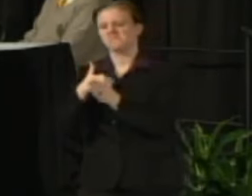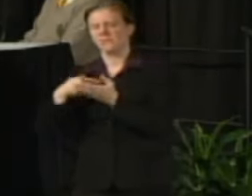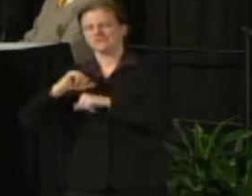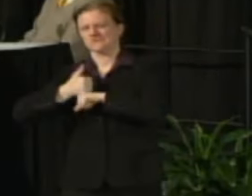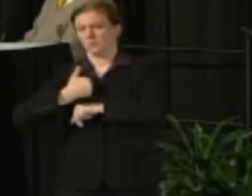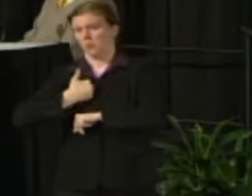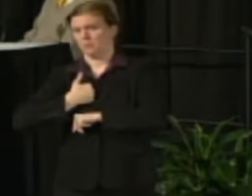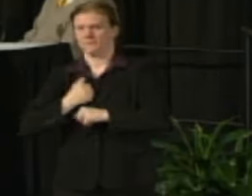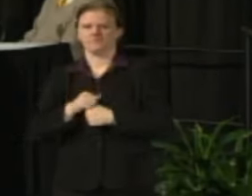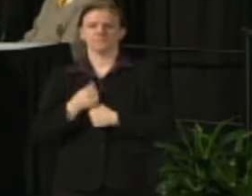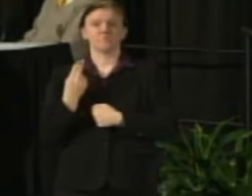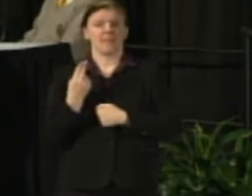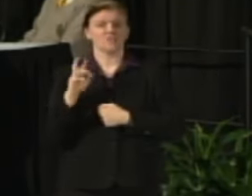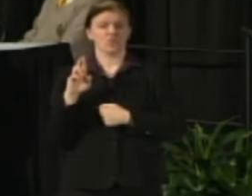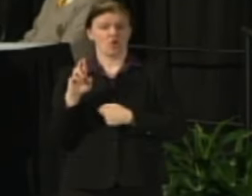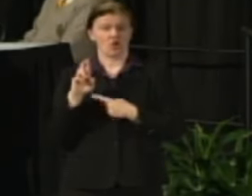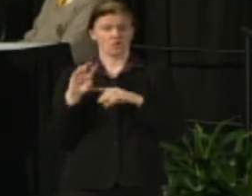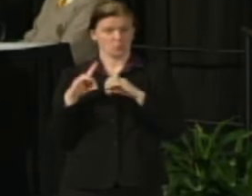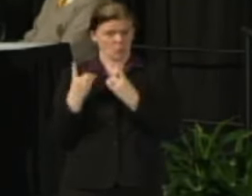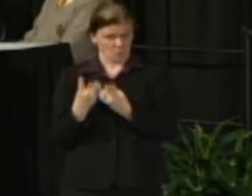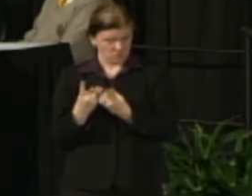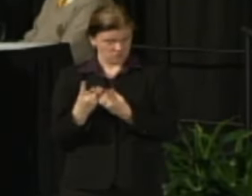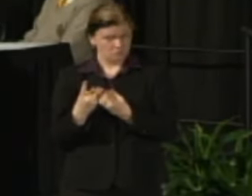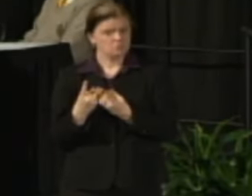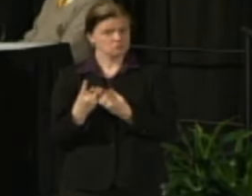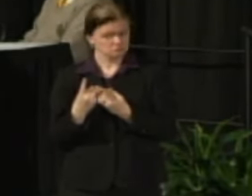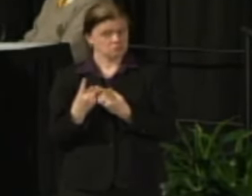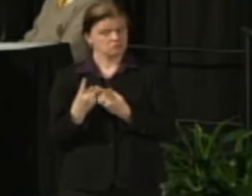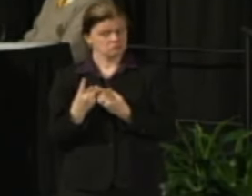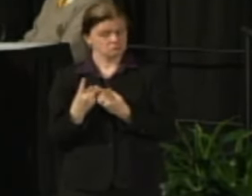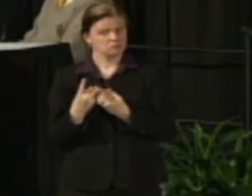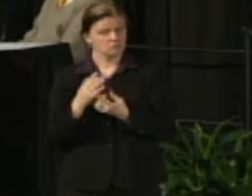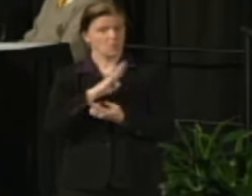Human resources as proposed by the Board would have full pay plan.